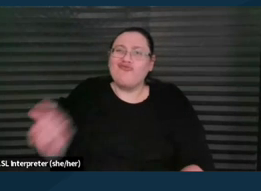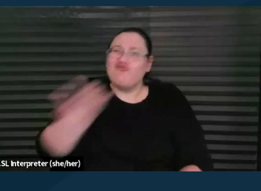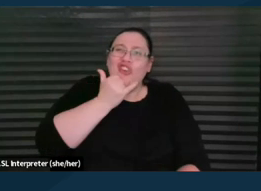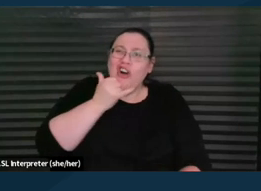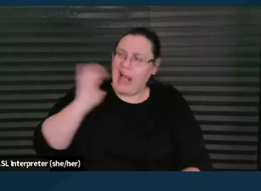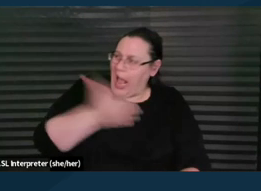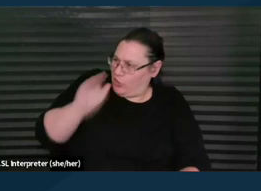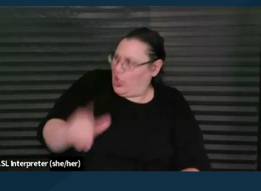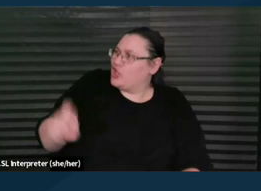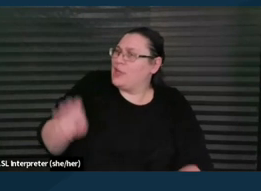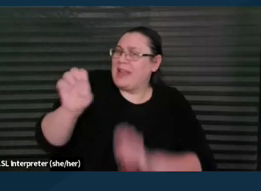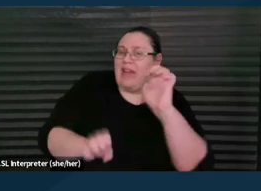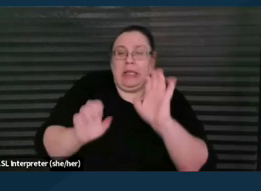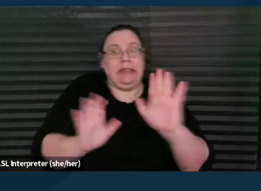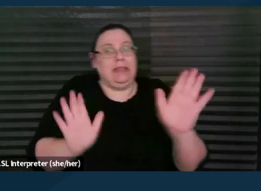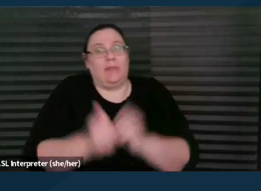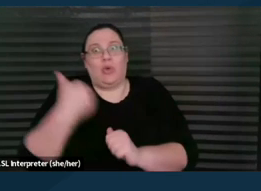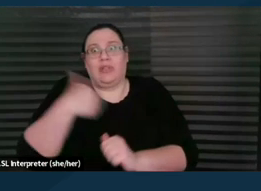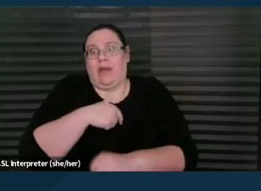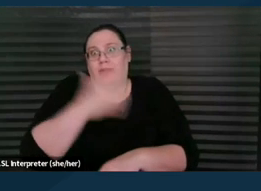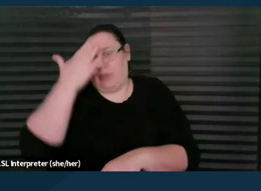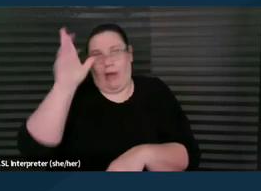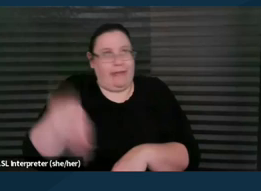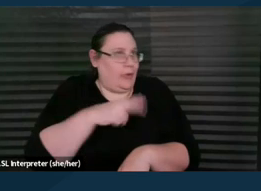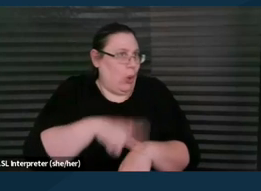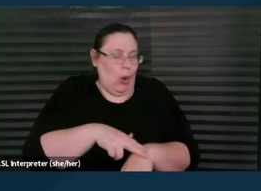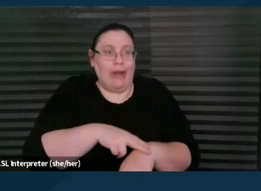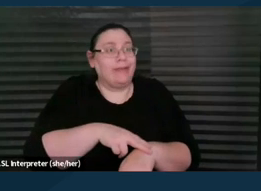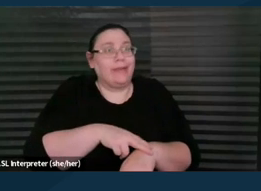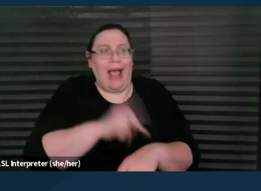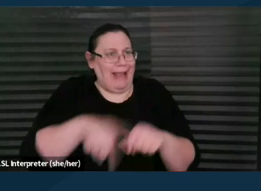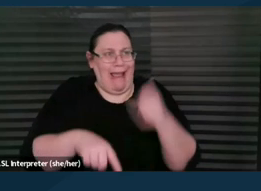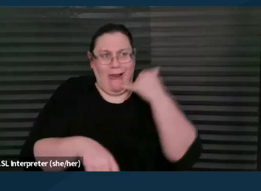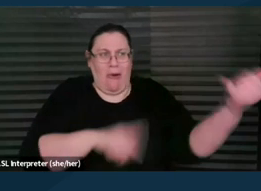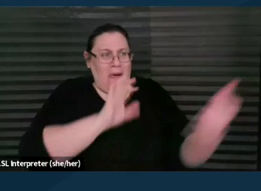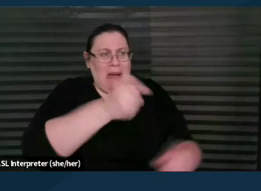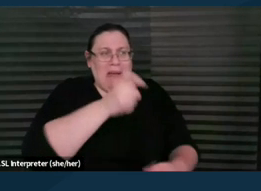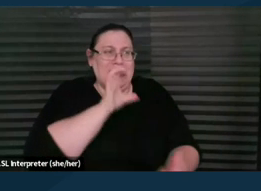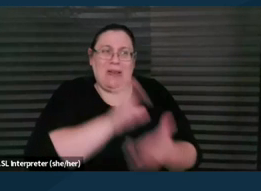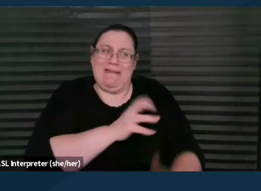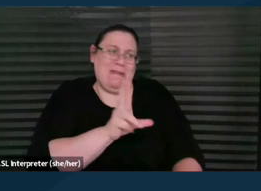And I think most of us know, of course not, we can't call and tell them, but that sometimes, you know,